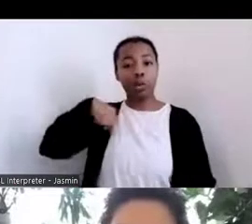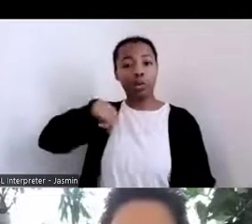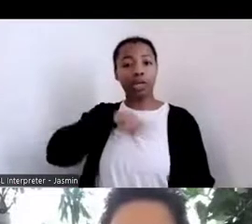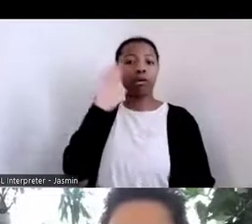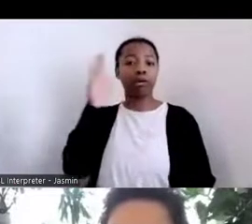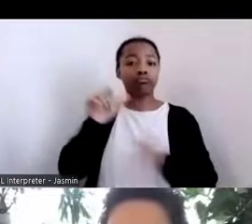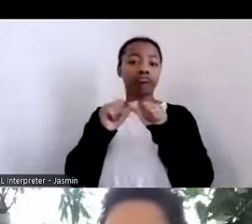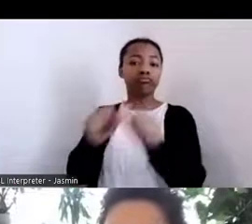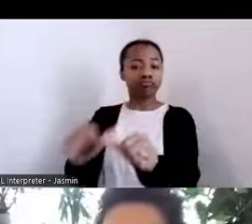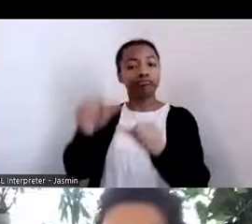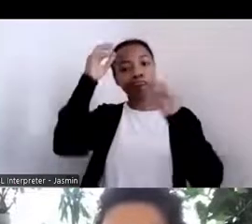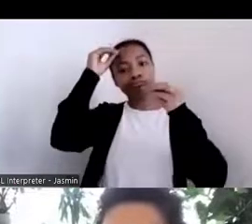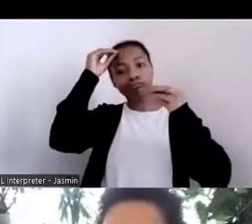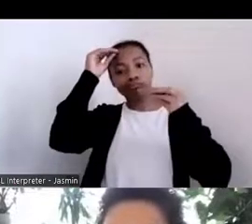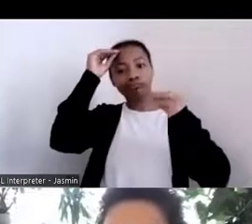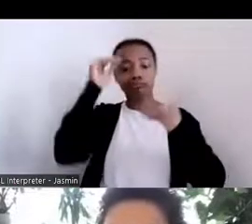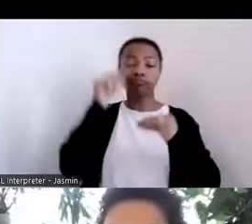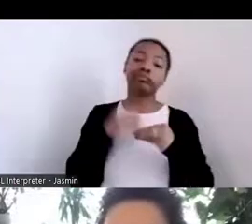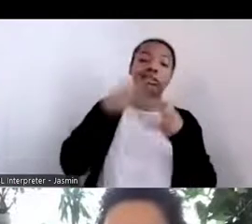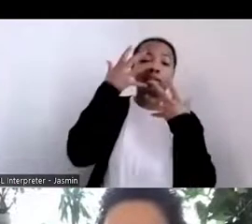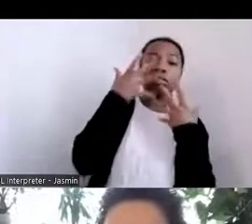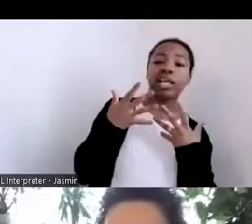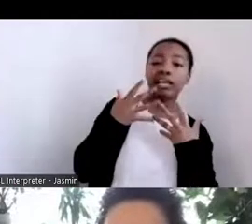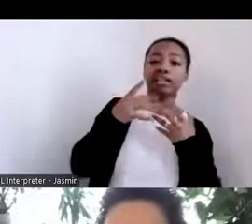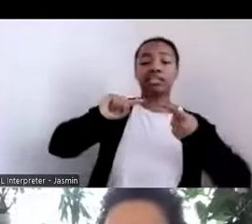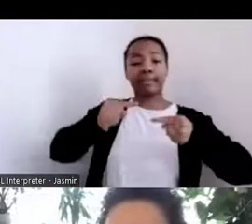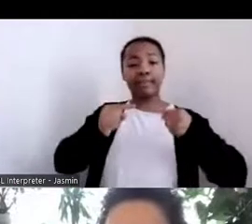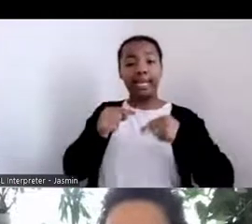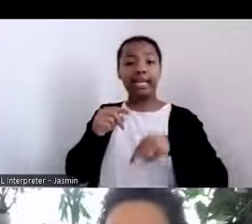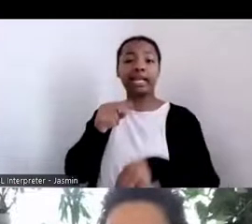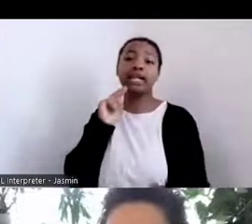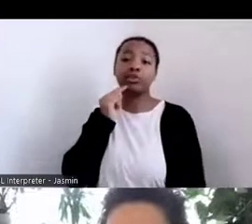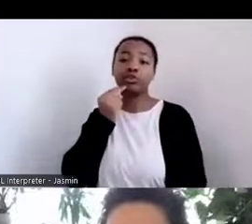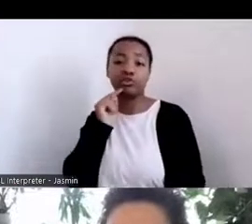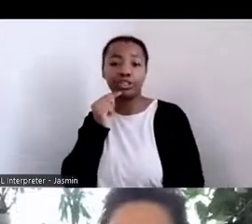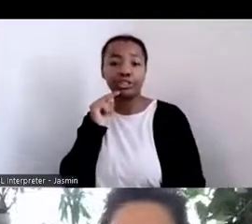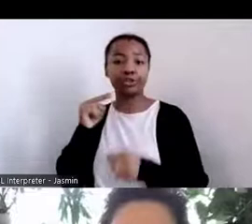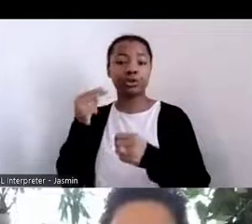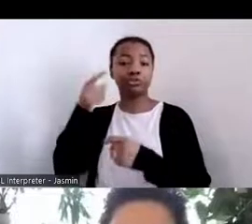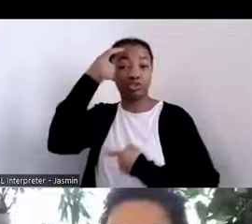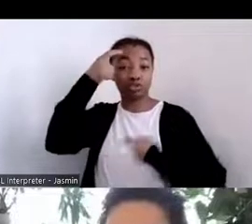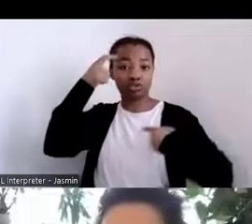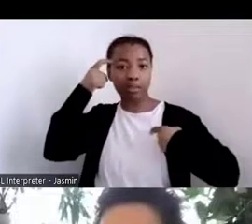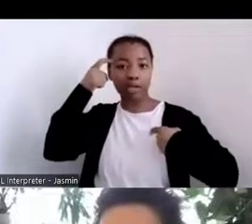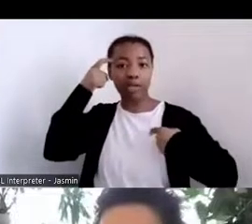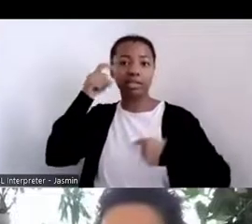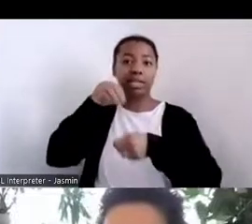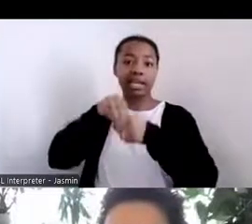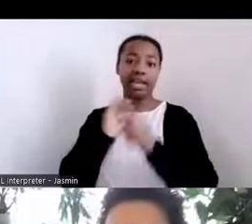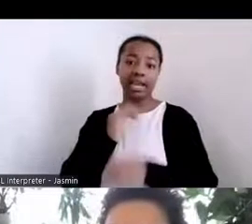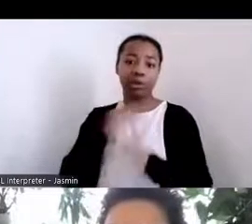the pain, the nutritional trauma in our communities. And so as we, you know, plant more of our gardens, plant more